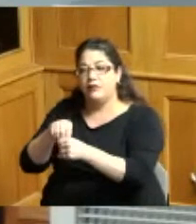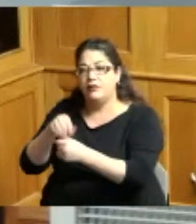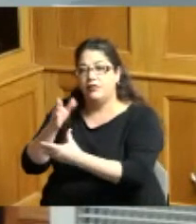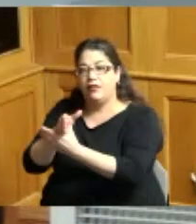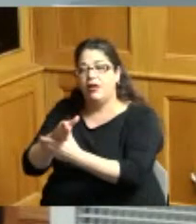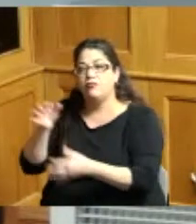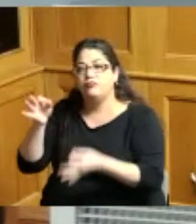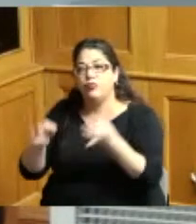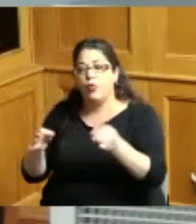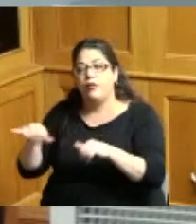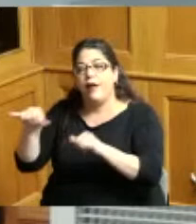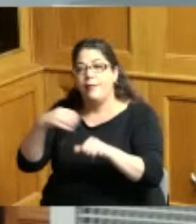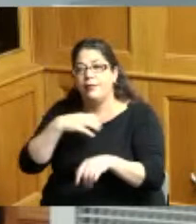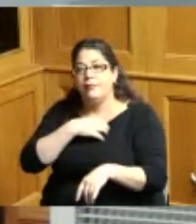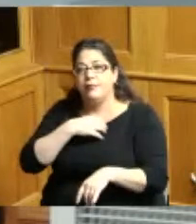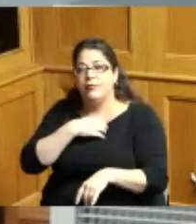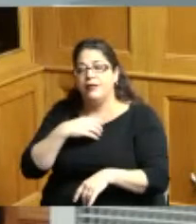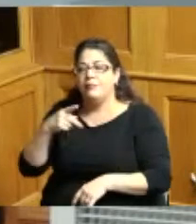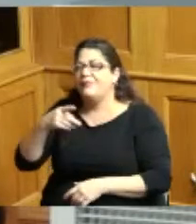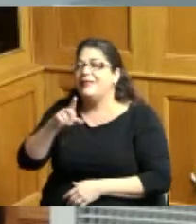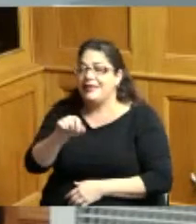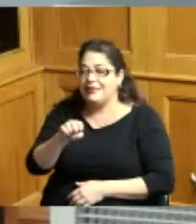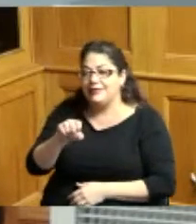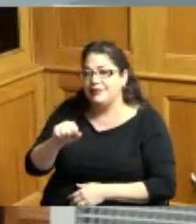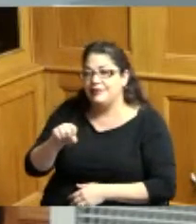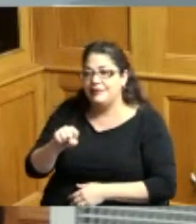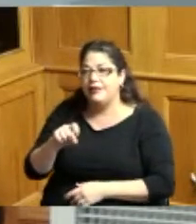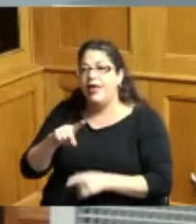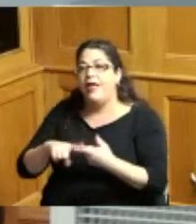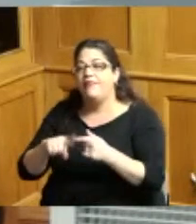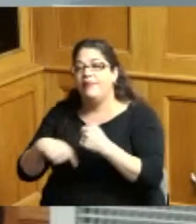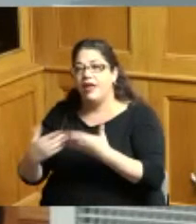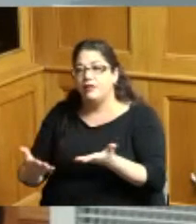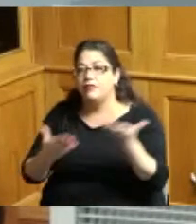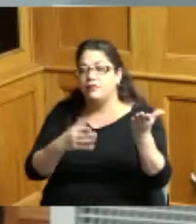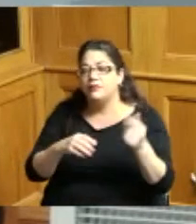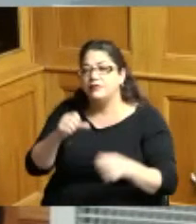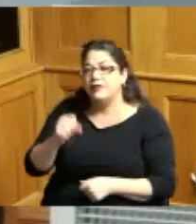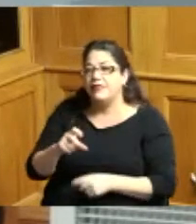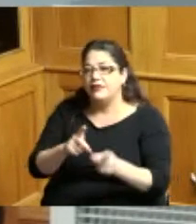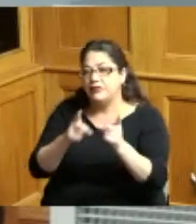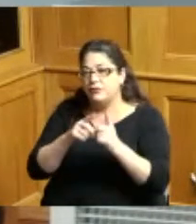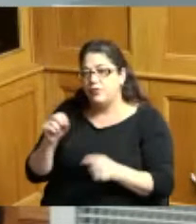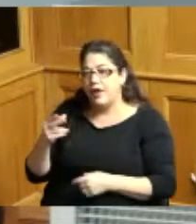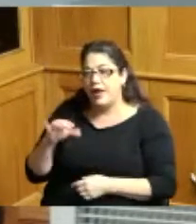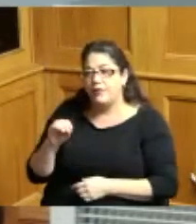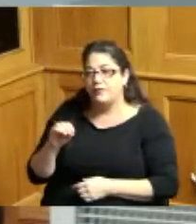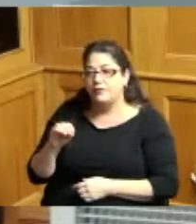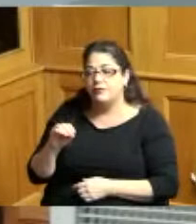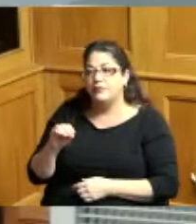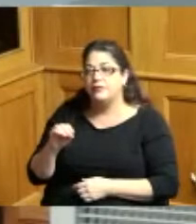the united states district court for the southern district of Ohio Keating Mutiny and Kleecamp